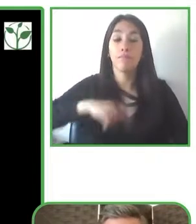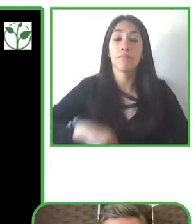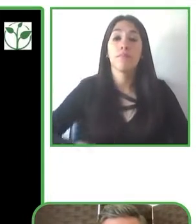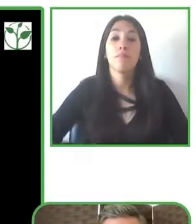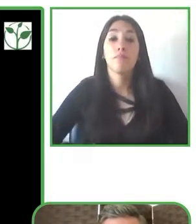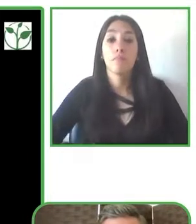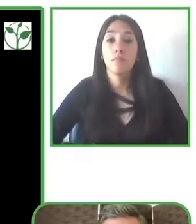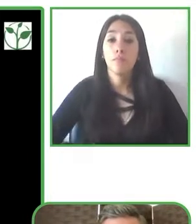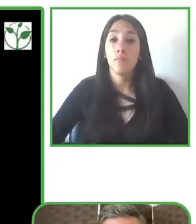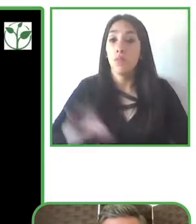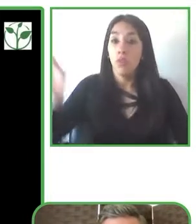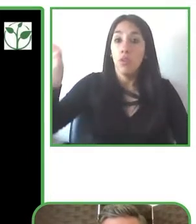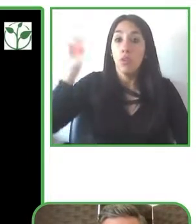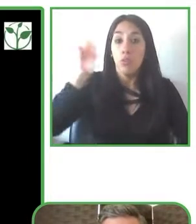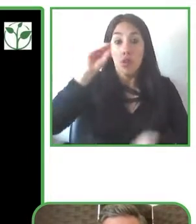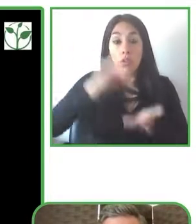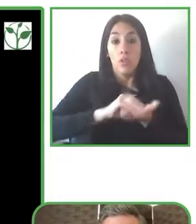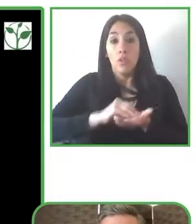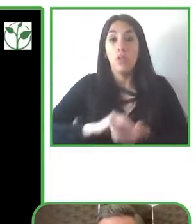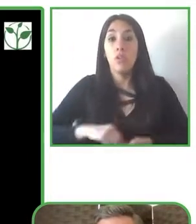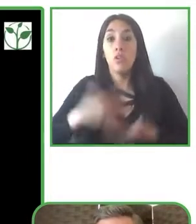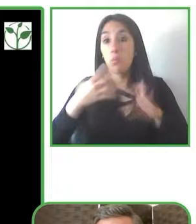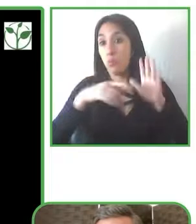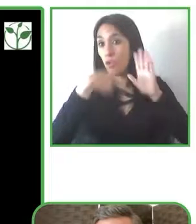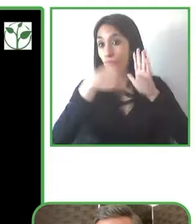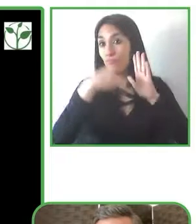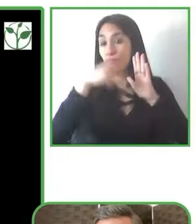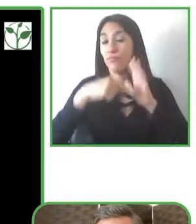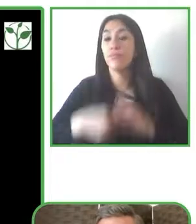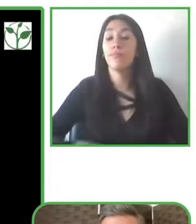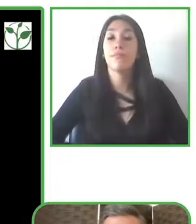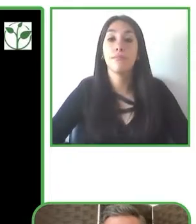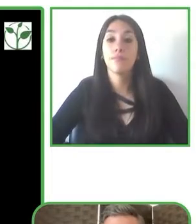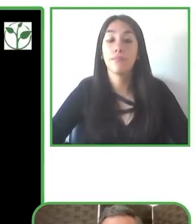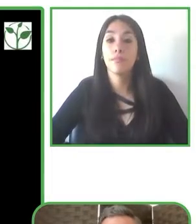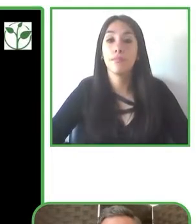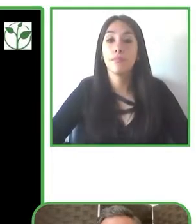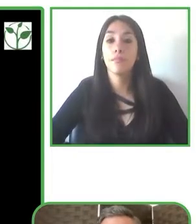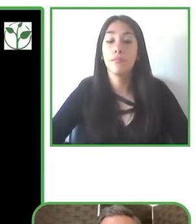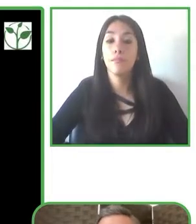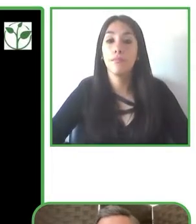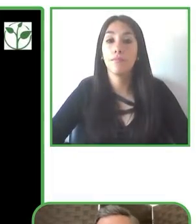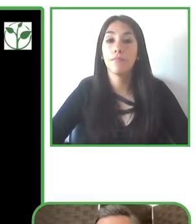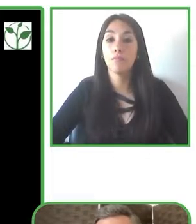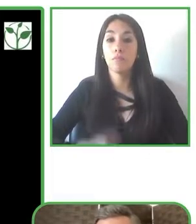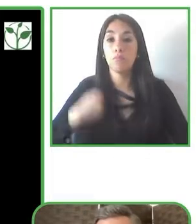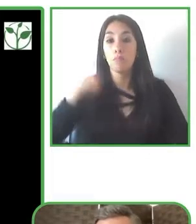how business can use this transformation program to or how a business can use this